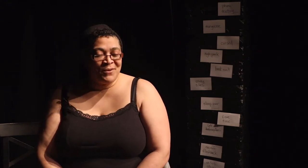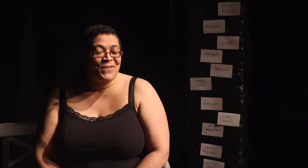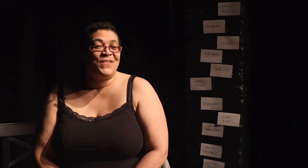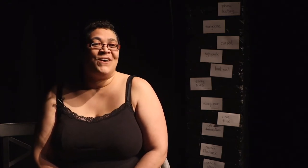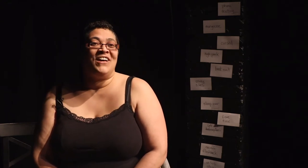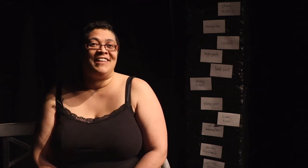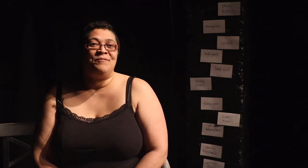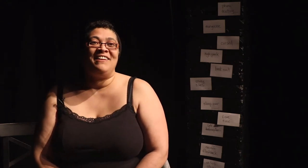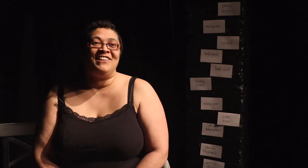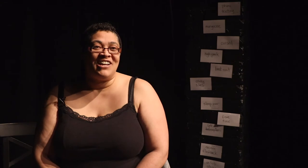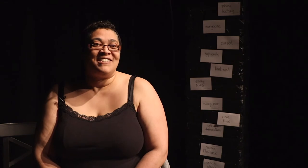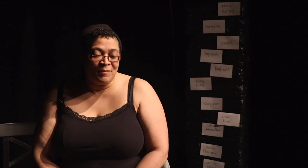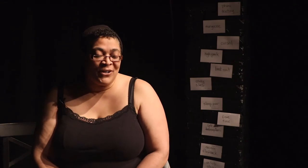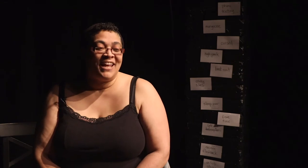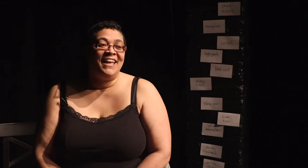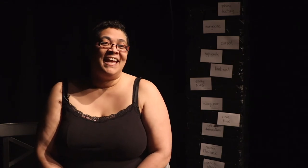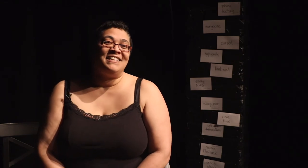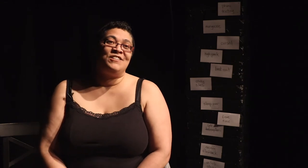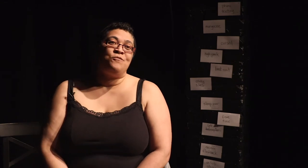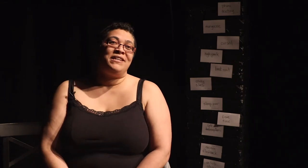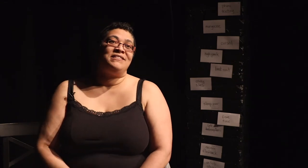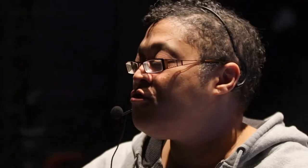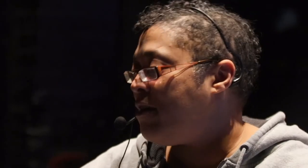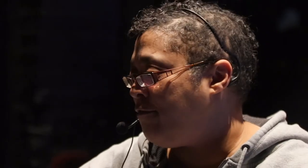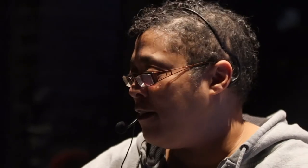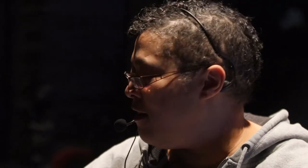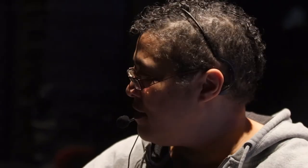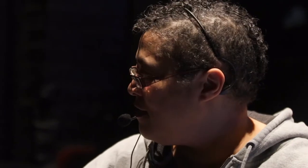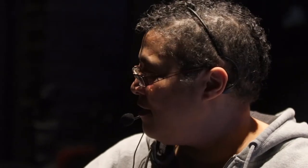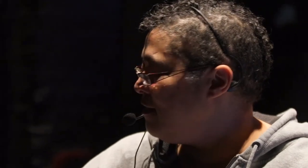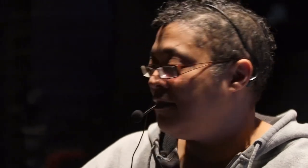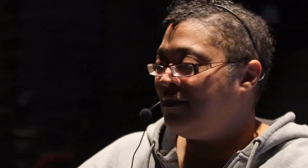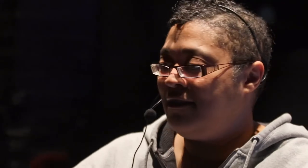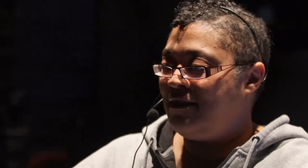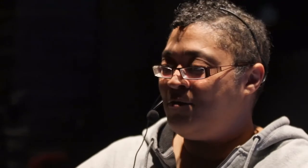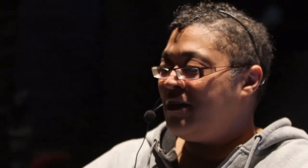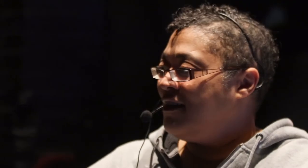We're both a little bit a lot stubborn and so we insist on working through certain barriers